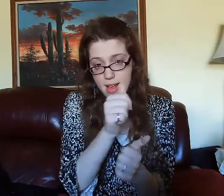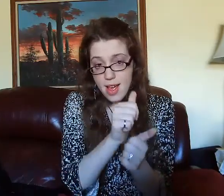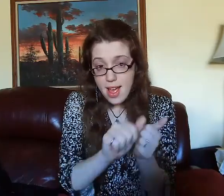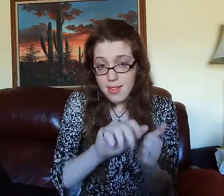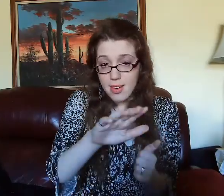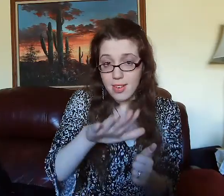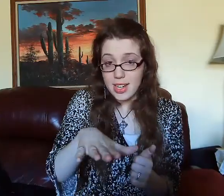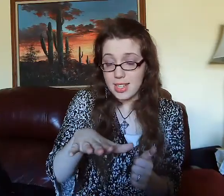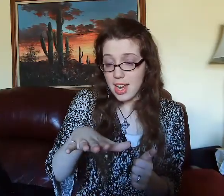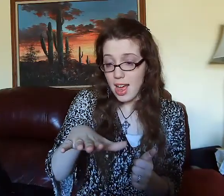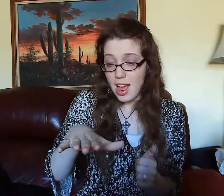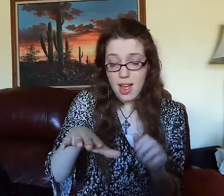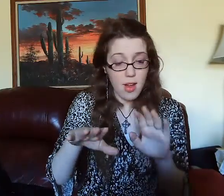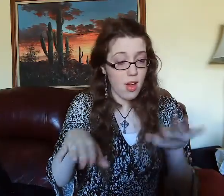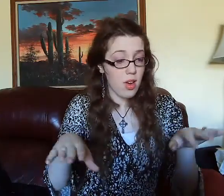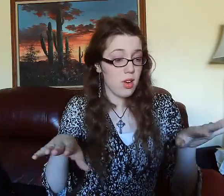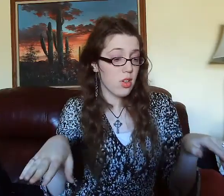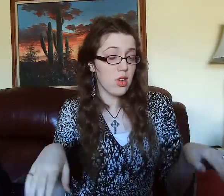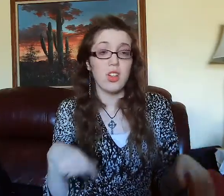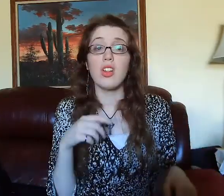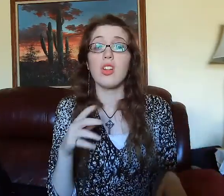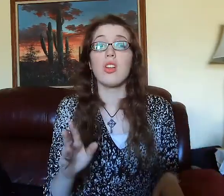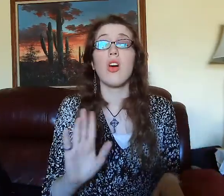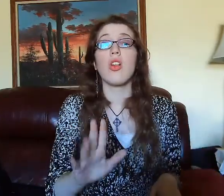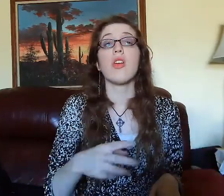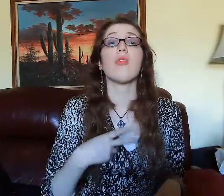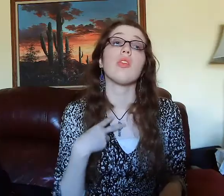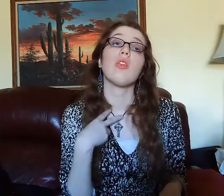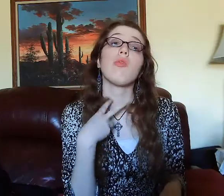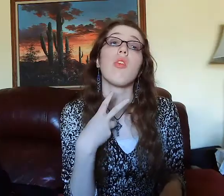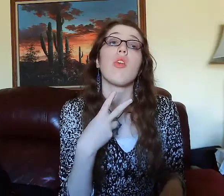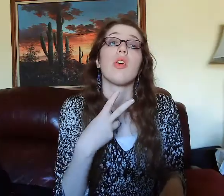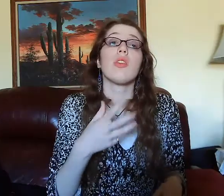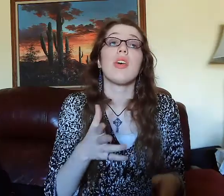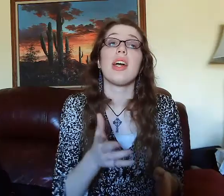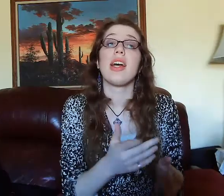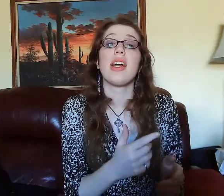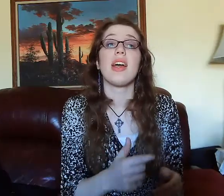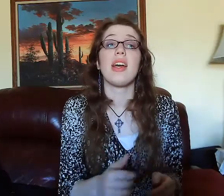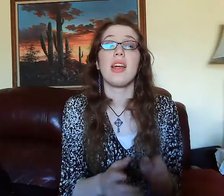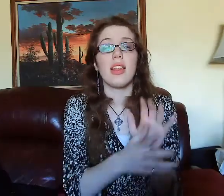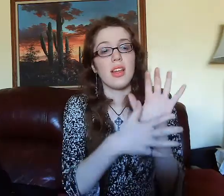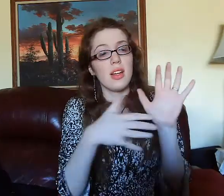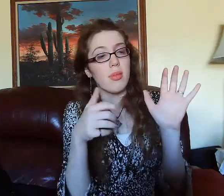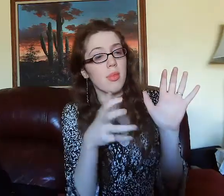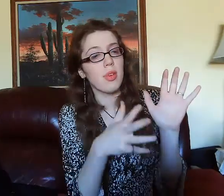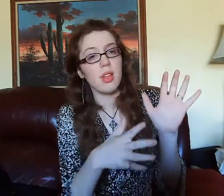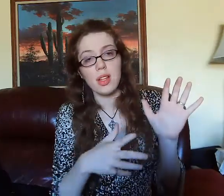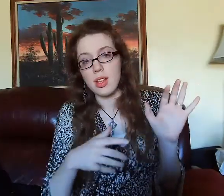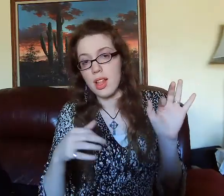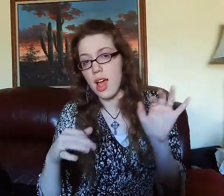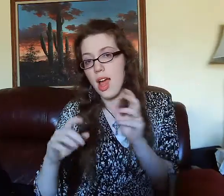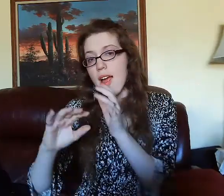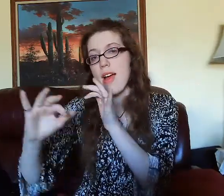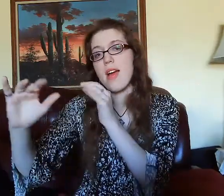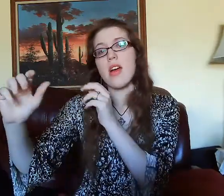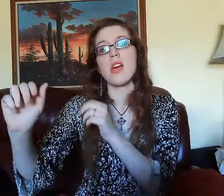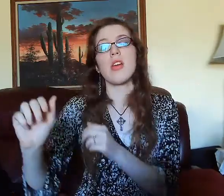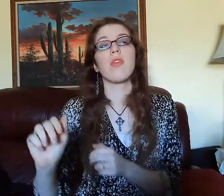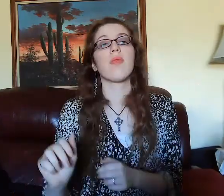EVERY CHILD. YOUR YOUR VOICE WITH HARP (LYRE) PIPE (TIMBREL)